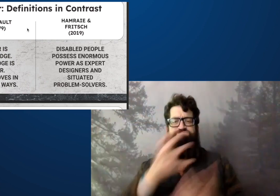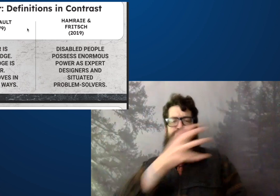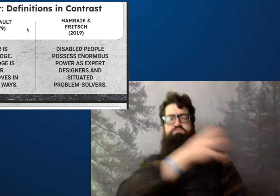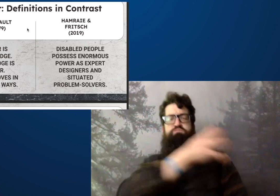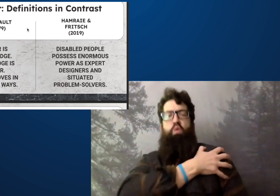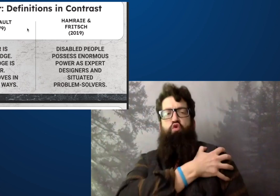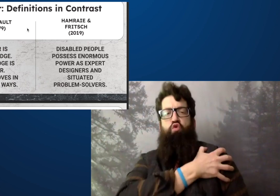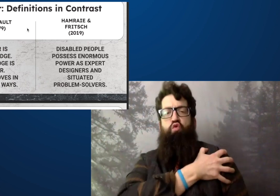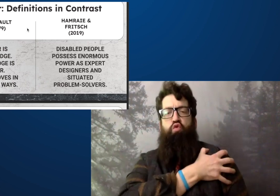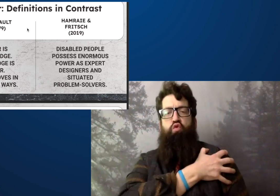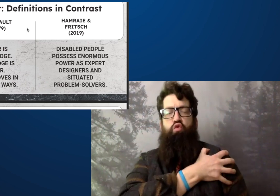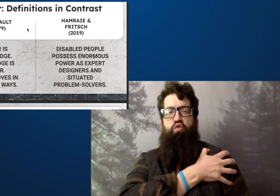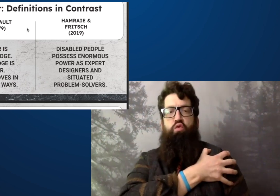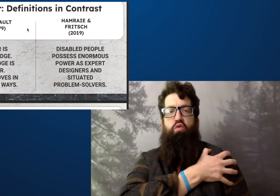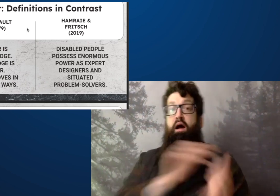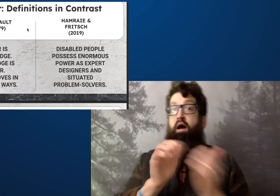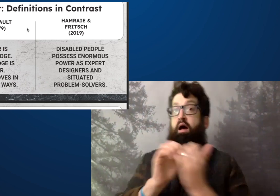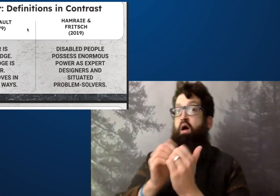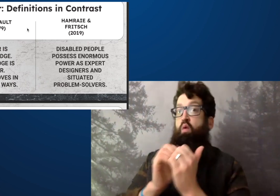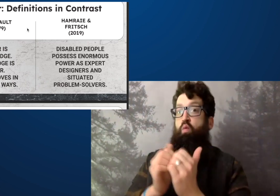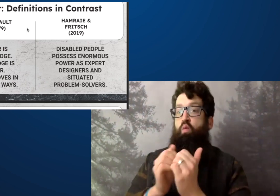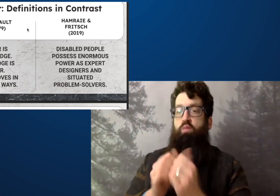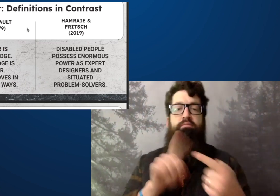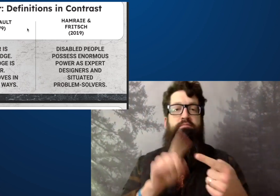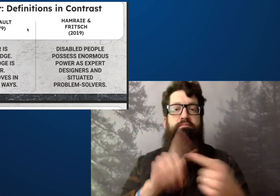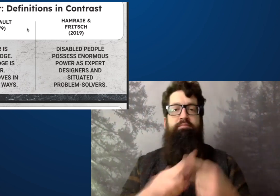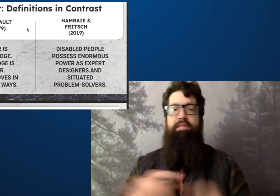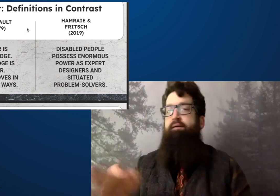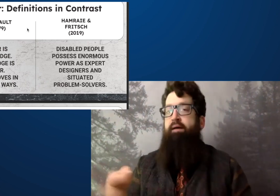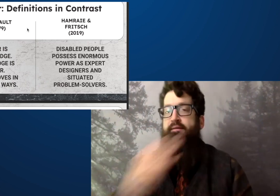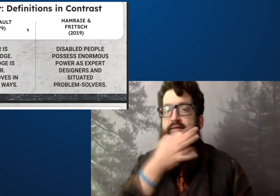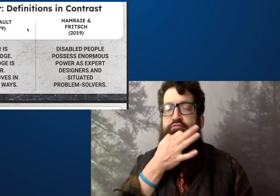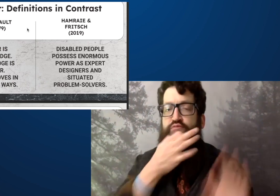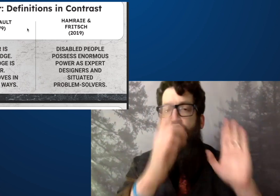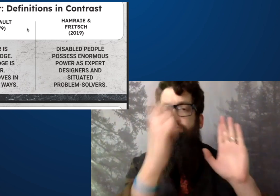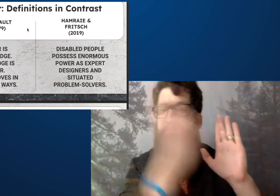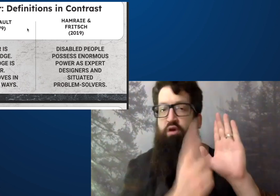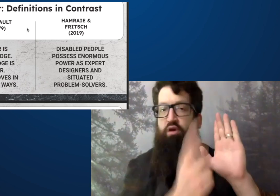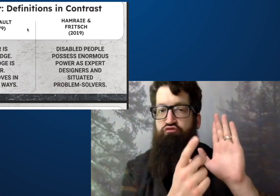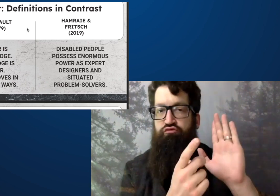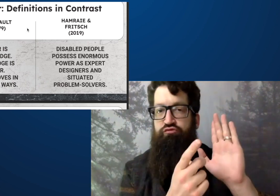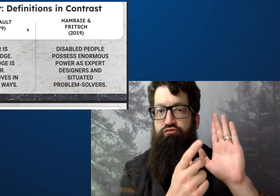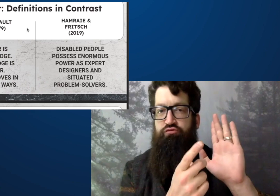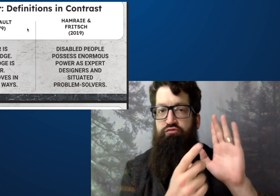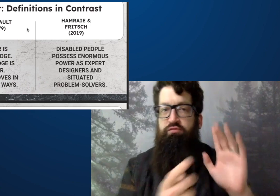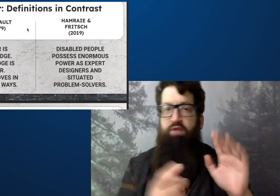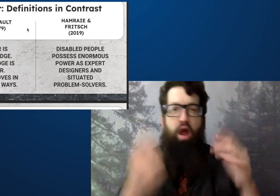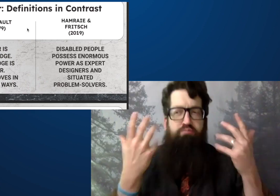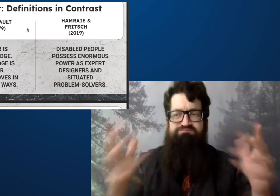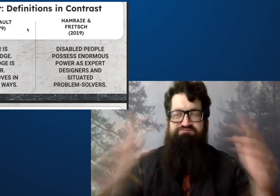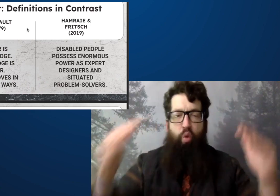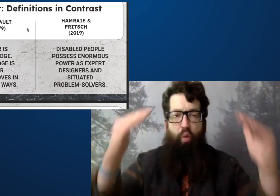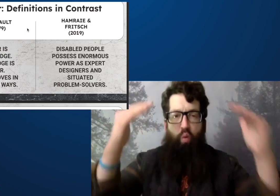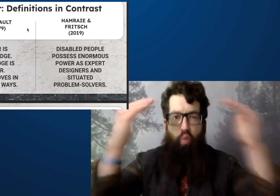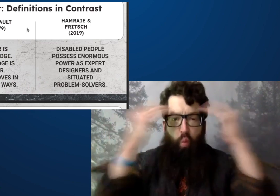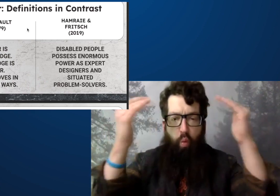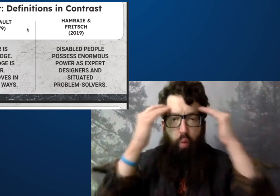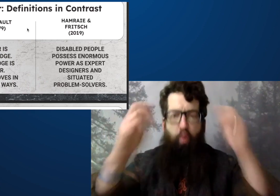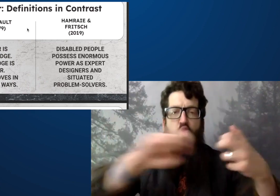just enormous power because they are also expert designers